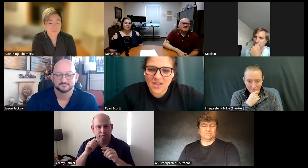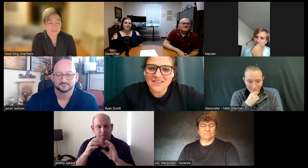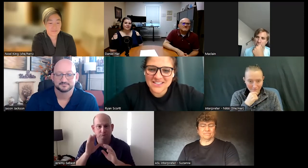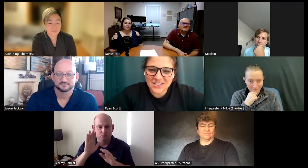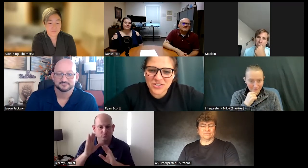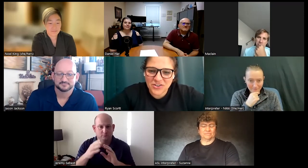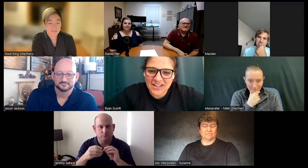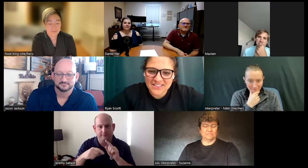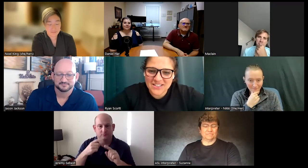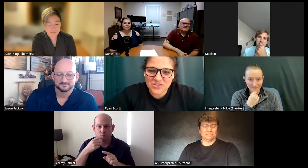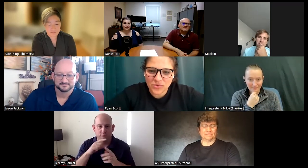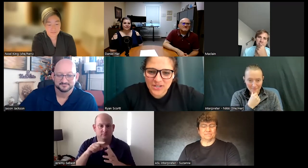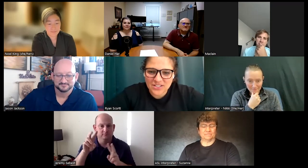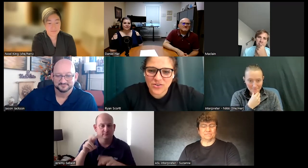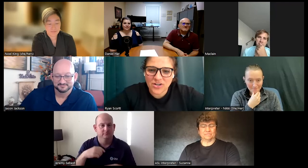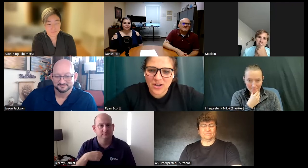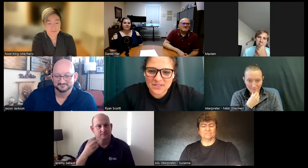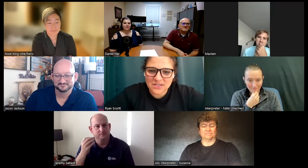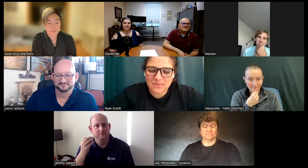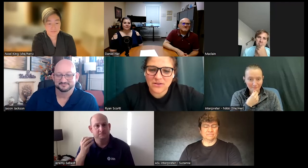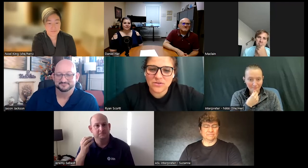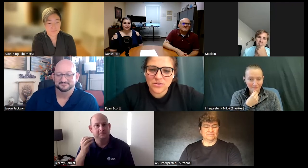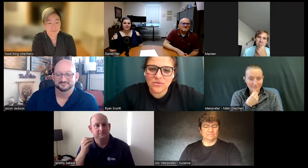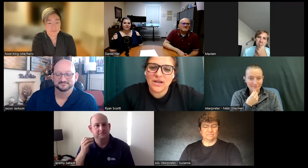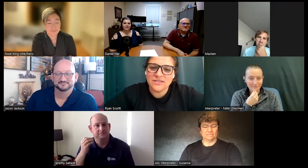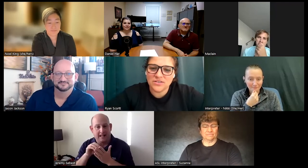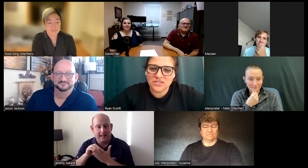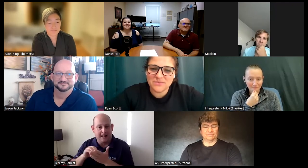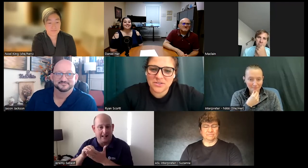listening to your guys's stories and your comments about who you guys looked